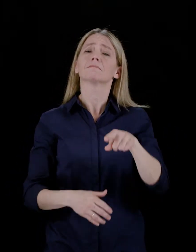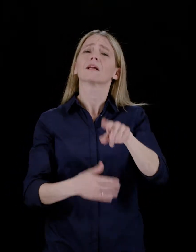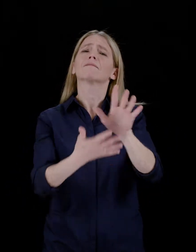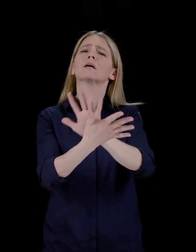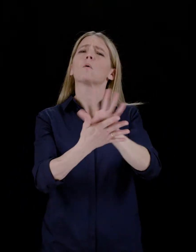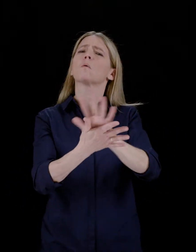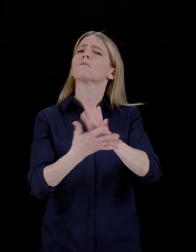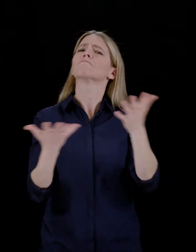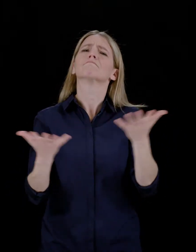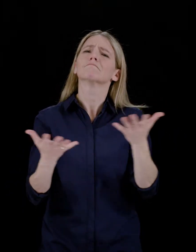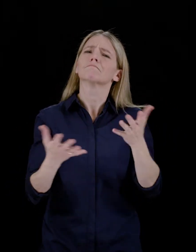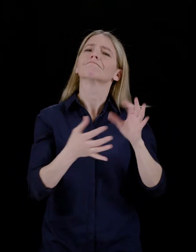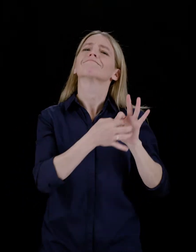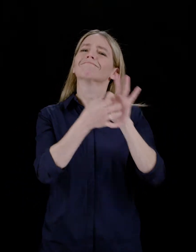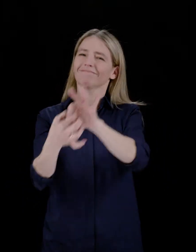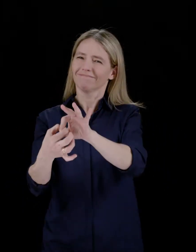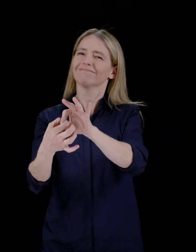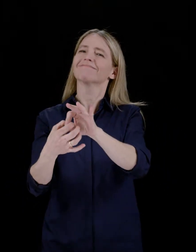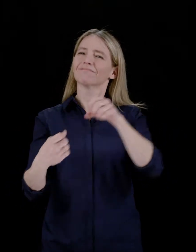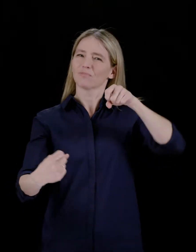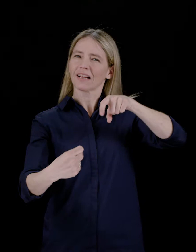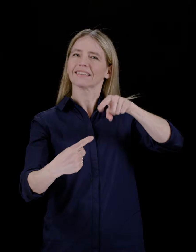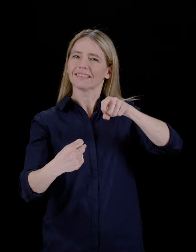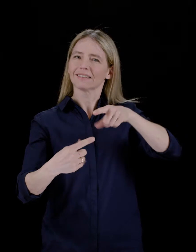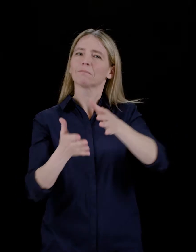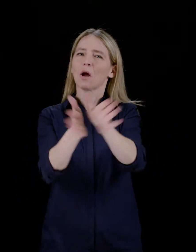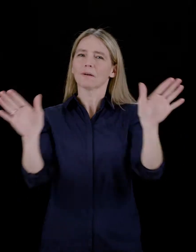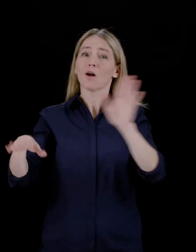This video is a part of the Wireless Public Alerting series.